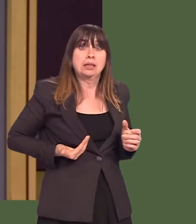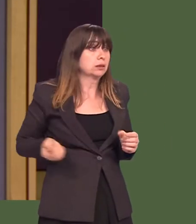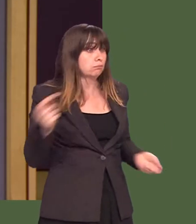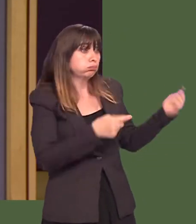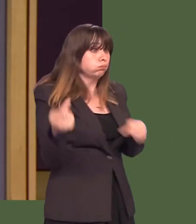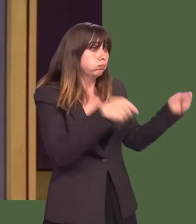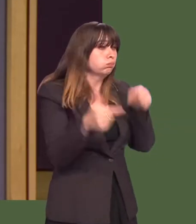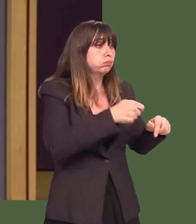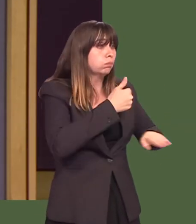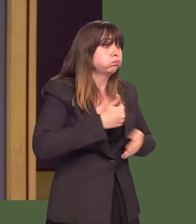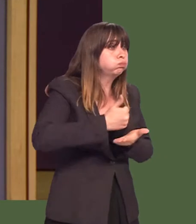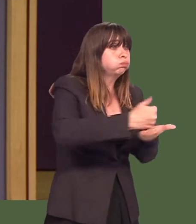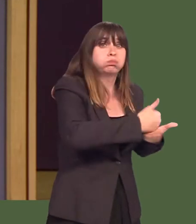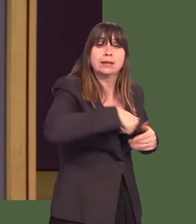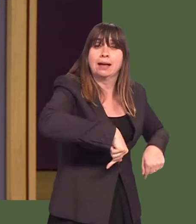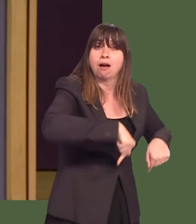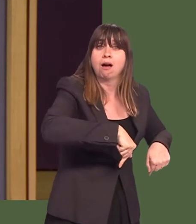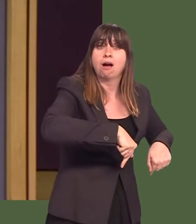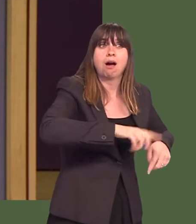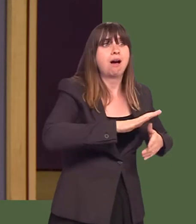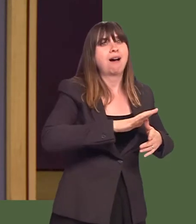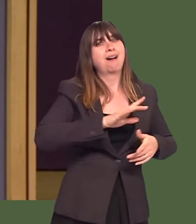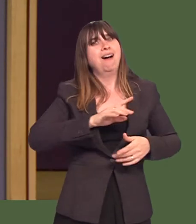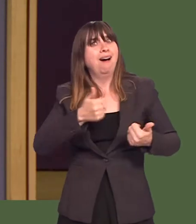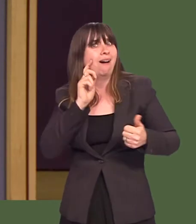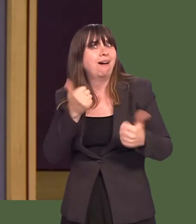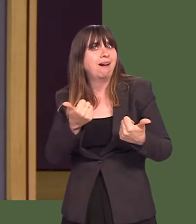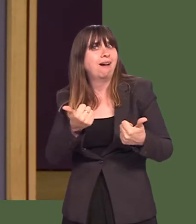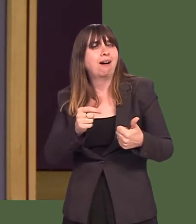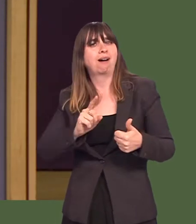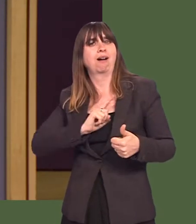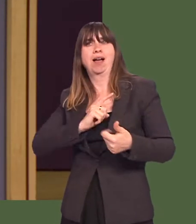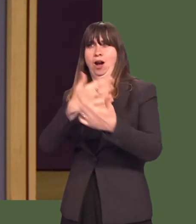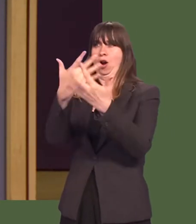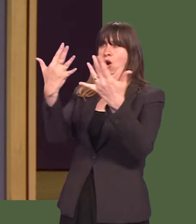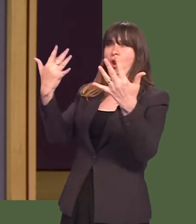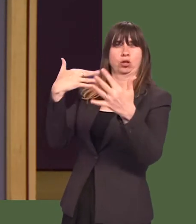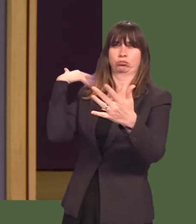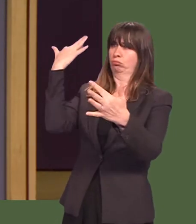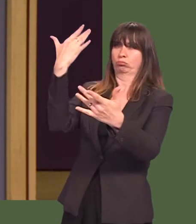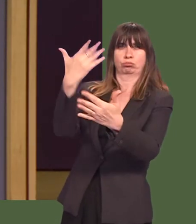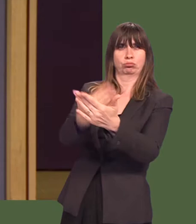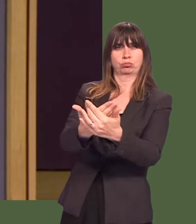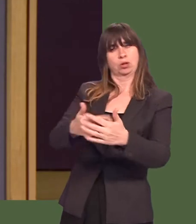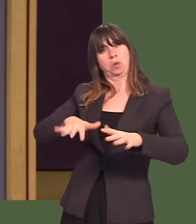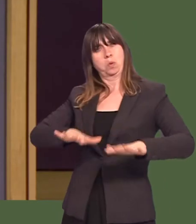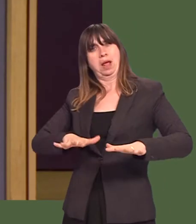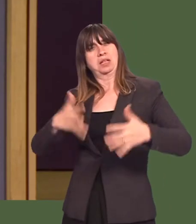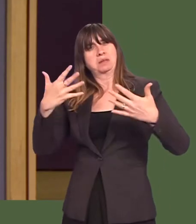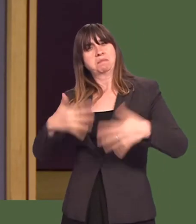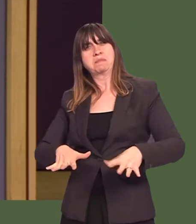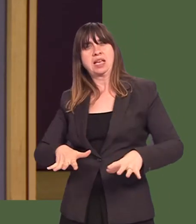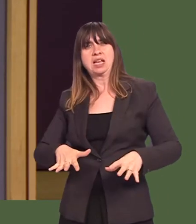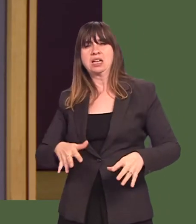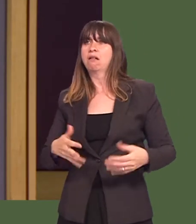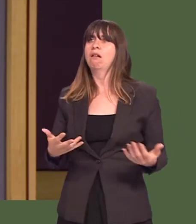which would help us to reverse the economic trends of many, many decades in Wales and